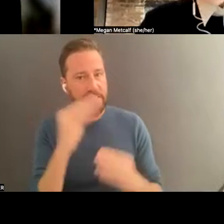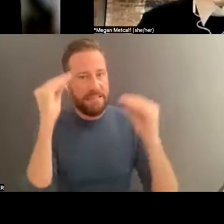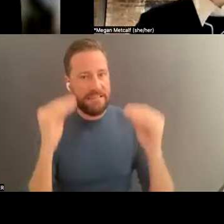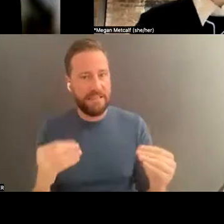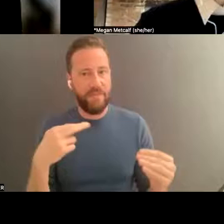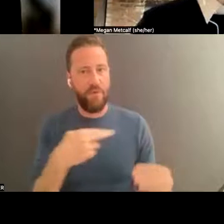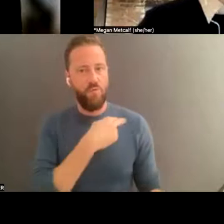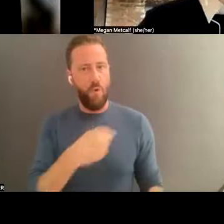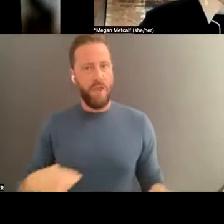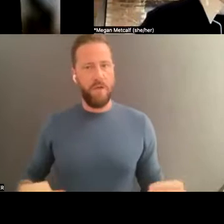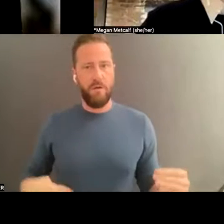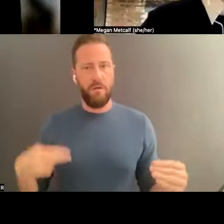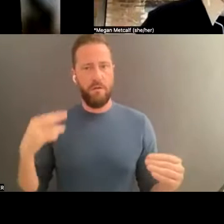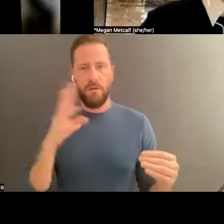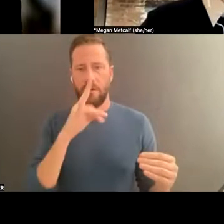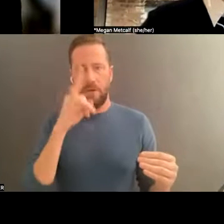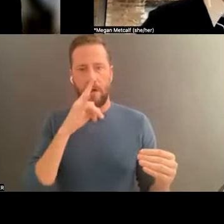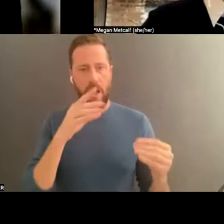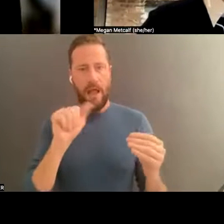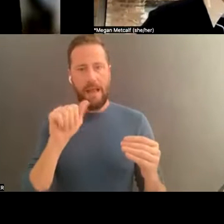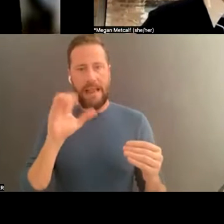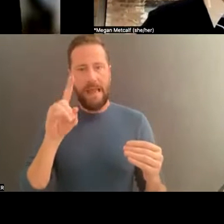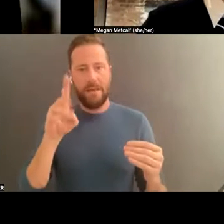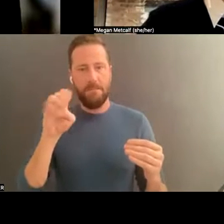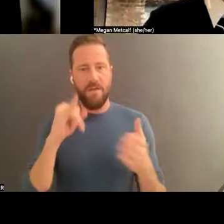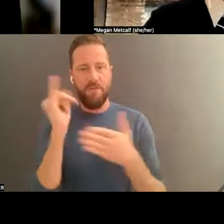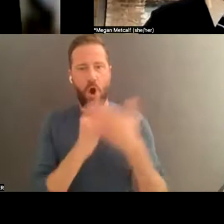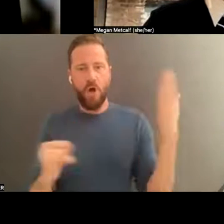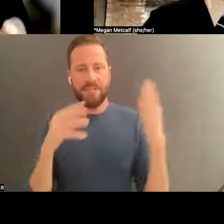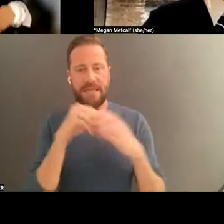at the Royal Academy of Performing Arts in